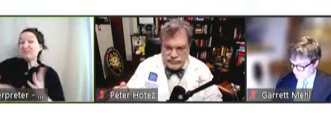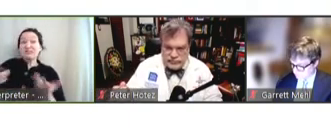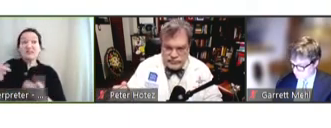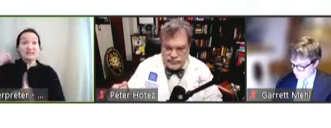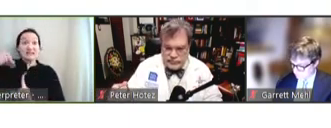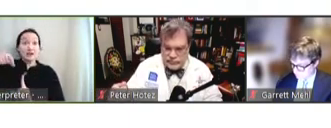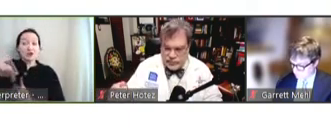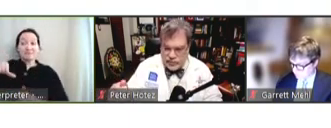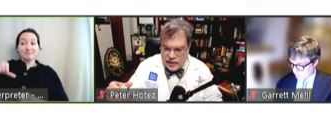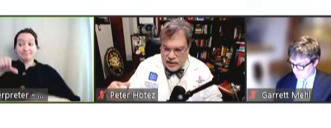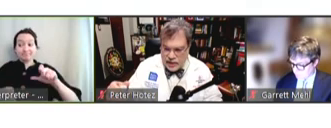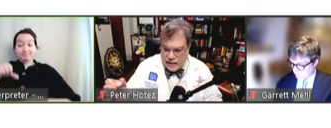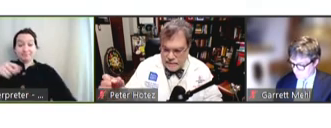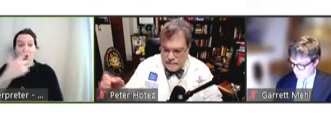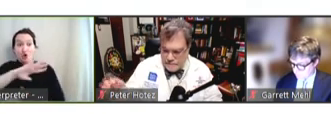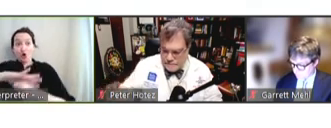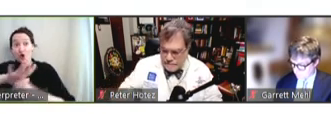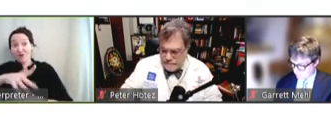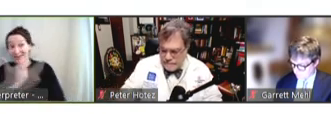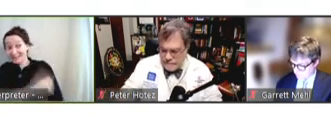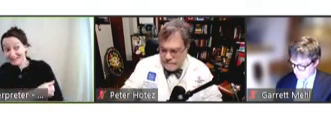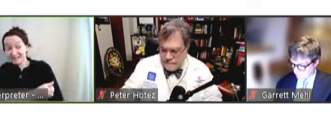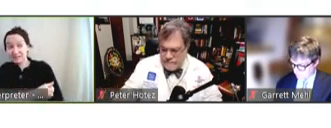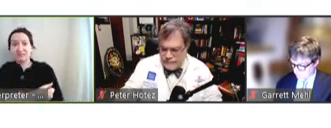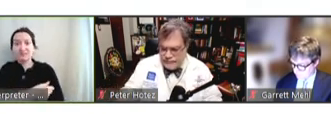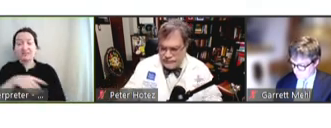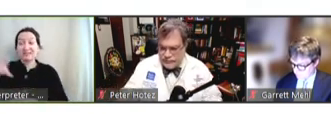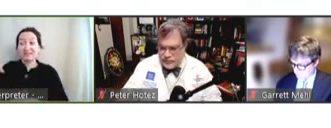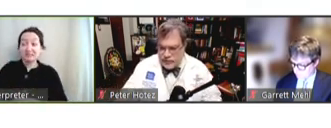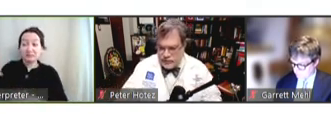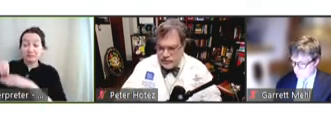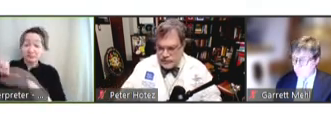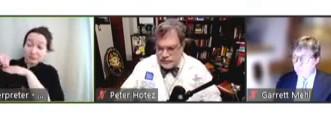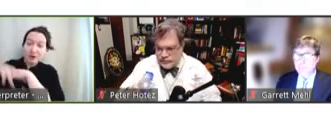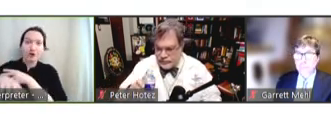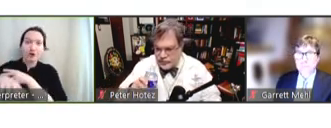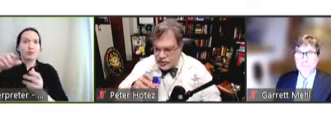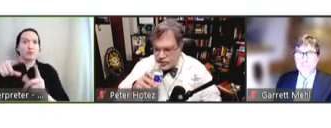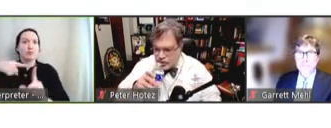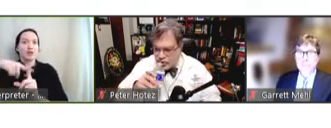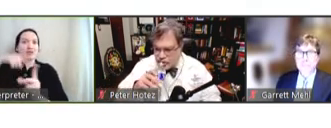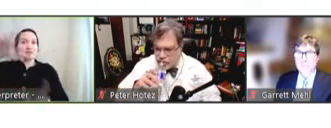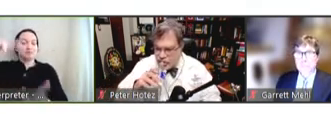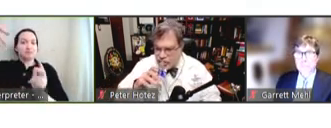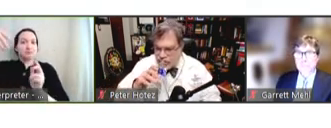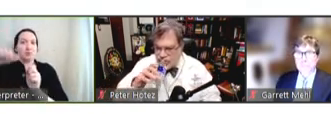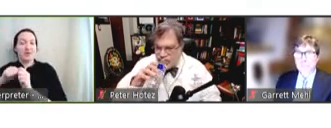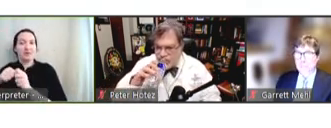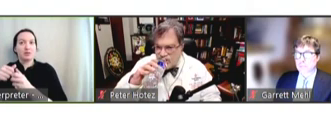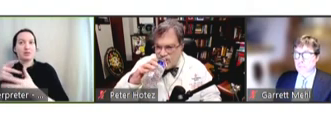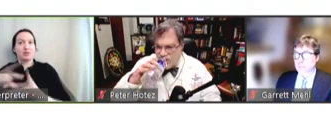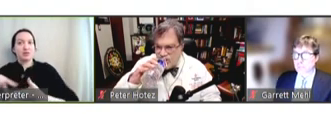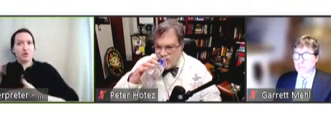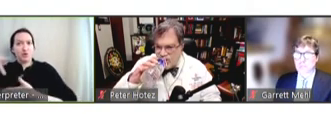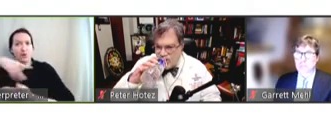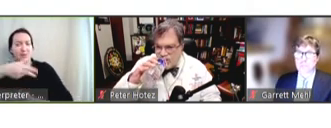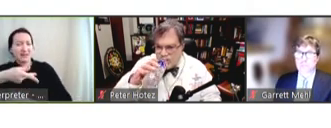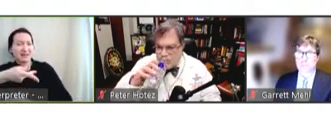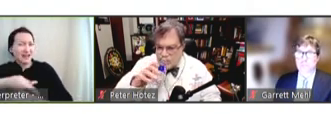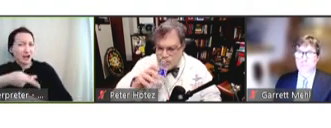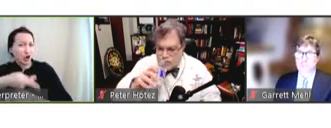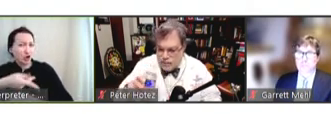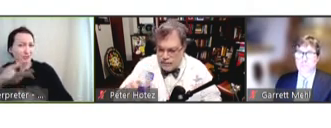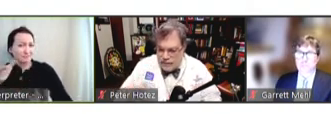to the COVID vaccine has contributed along with disruption in delivery of primary care to -- has